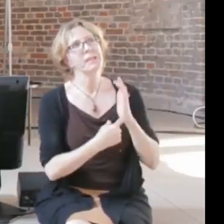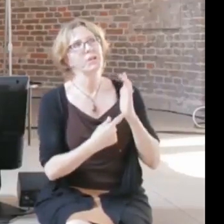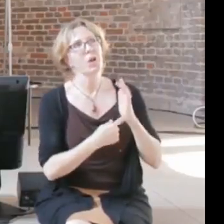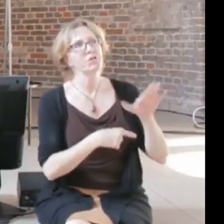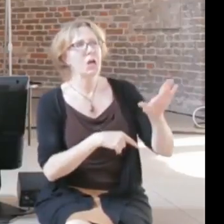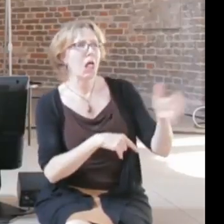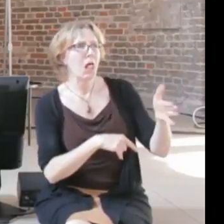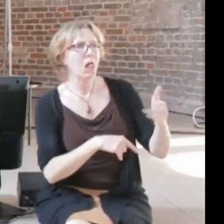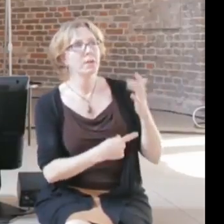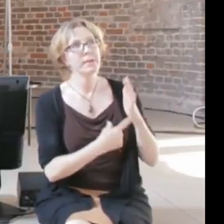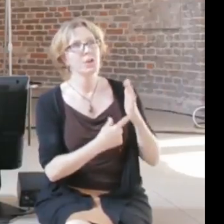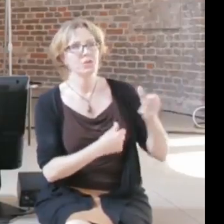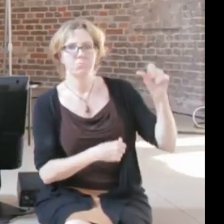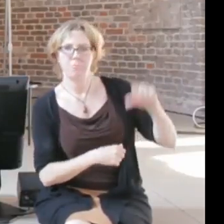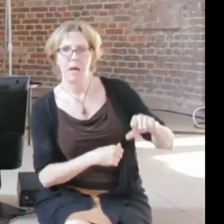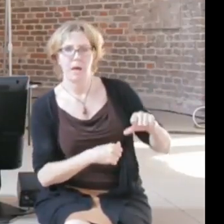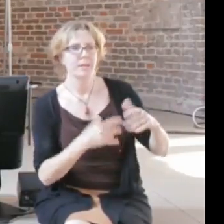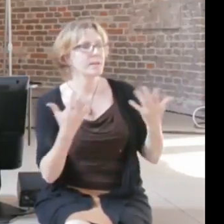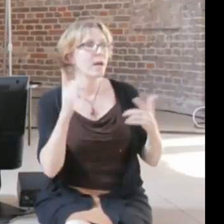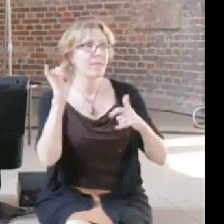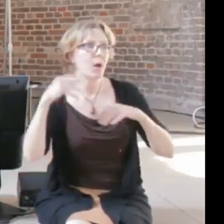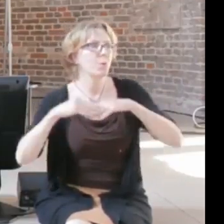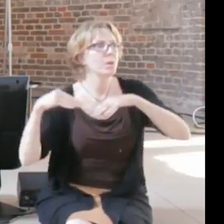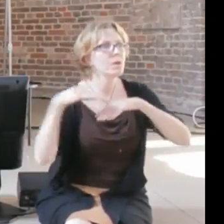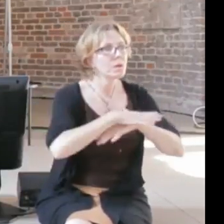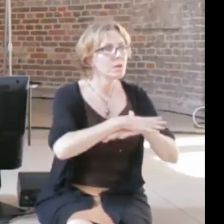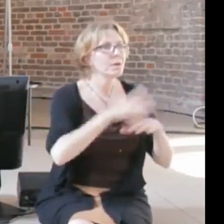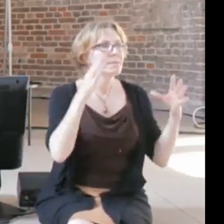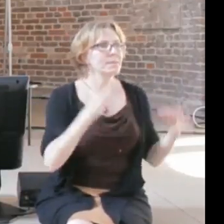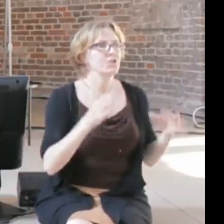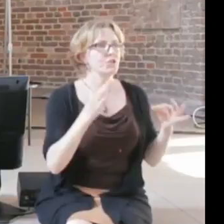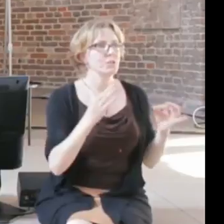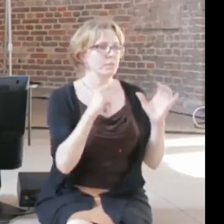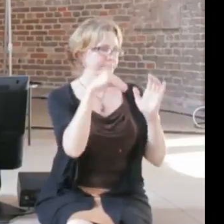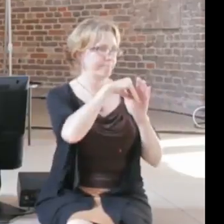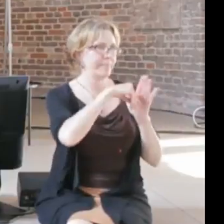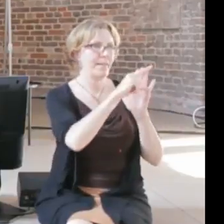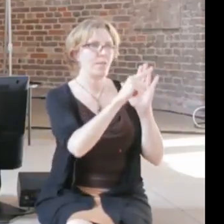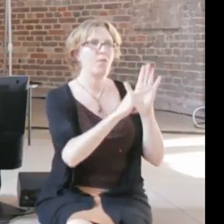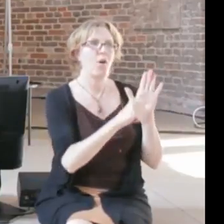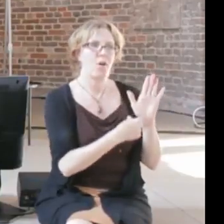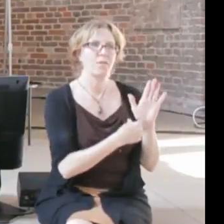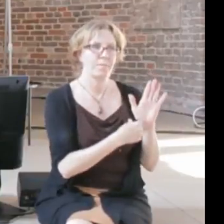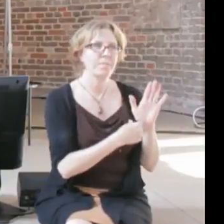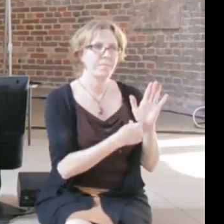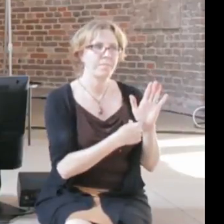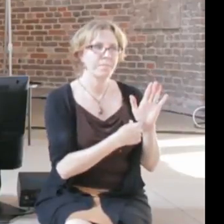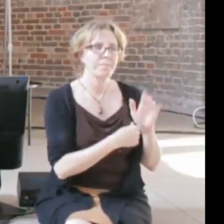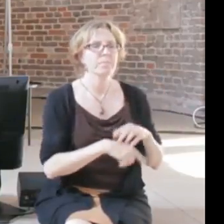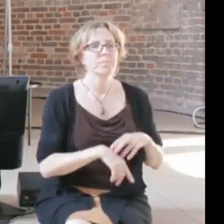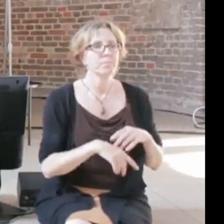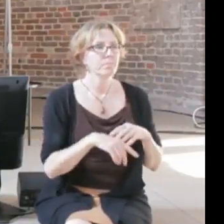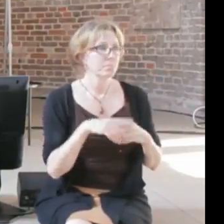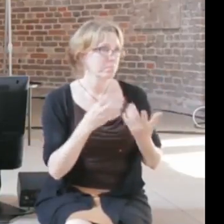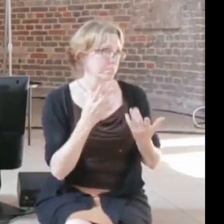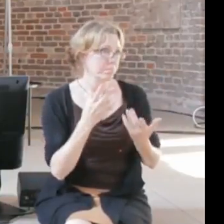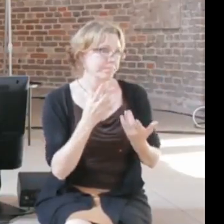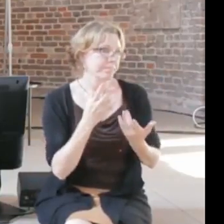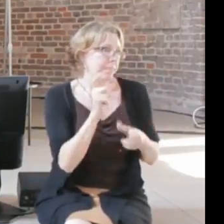morally wrong to take somebody else's metal banging on pots or not, it will not change